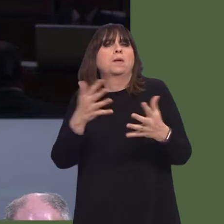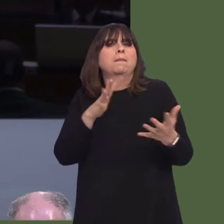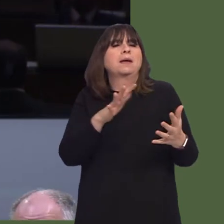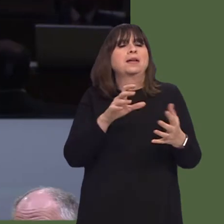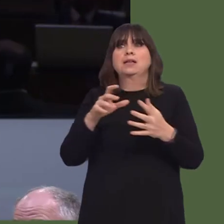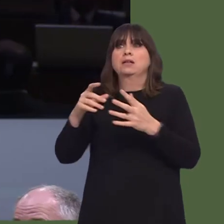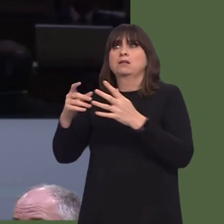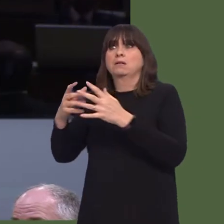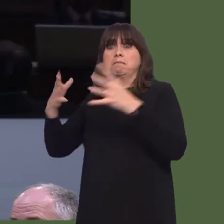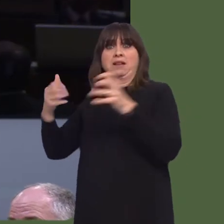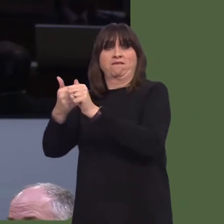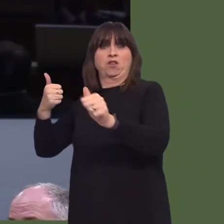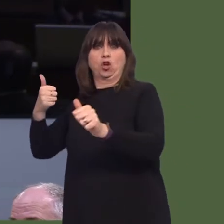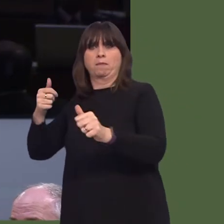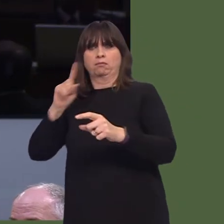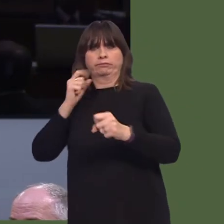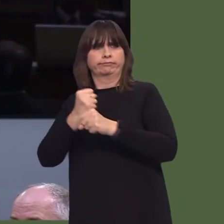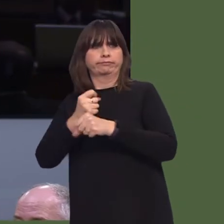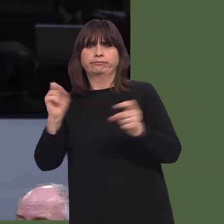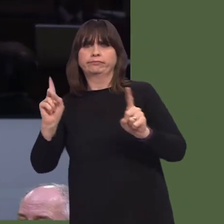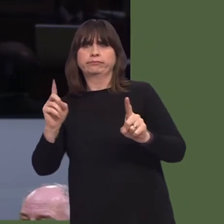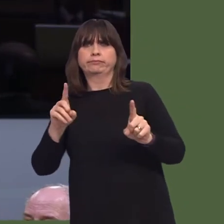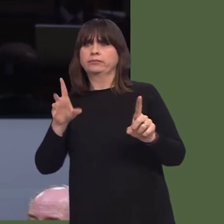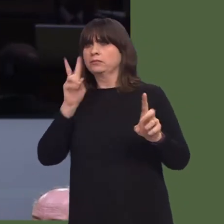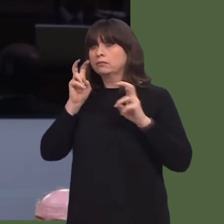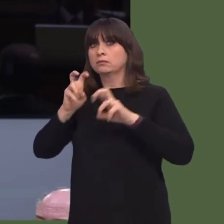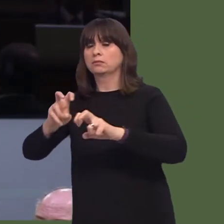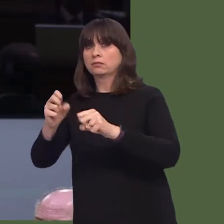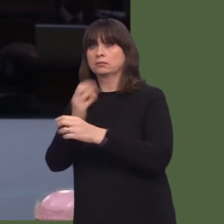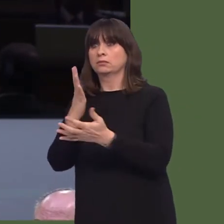Leader of the UKIP groupóNiel Hamilton. Neil Hamilton AM: Diolch yn fawr, Llywydd.